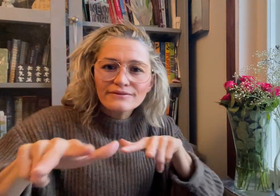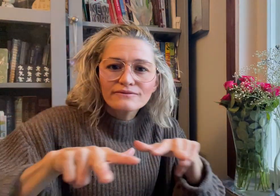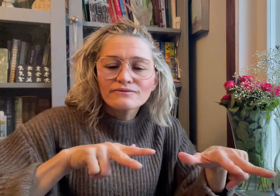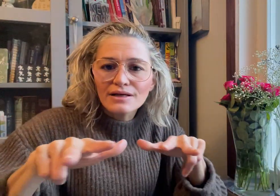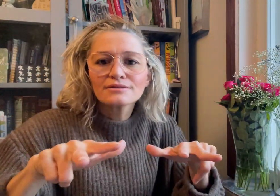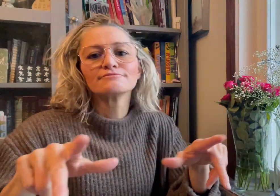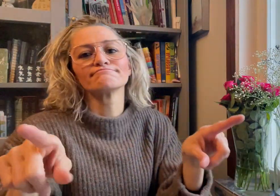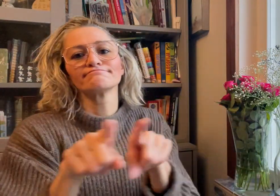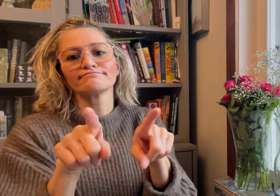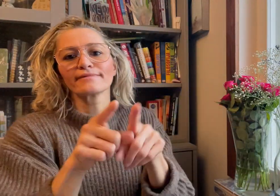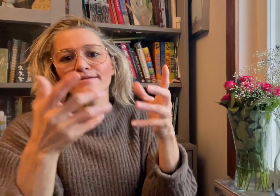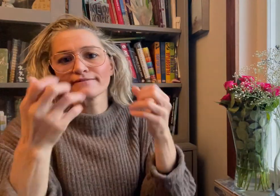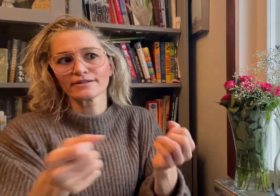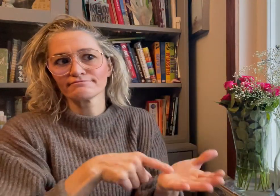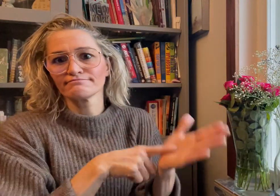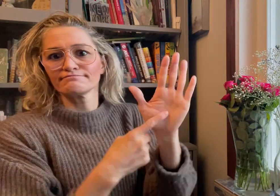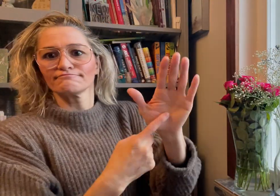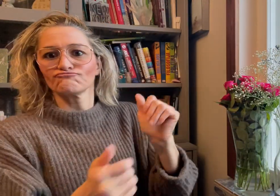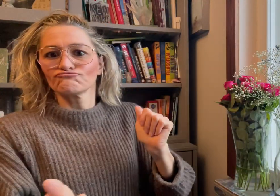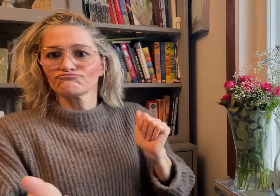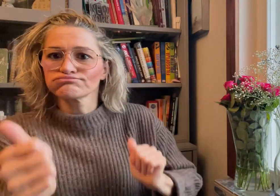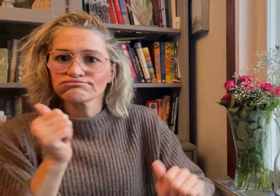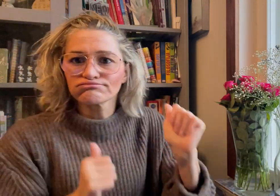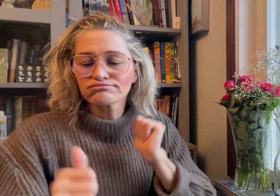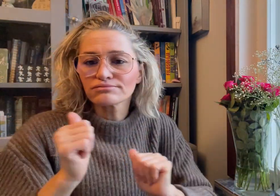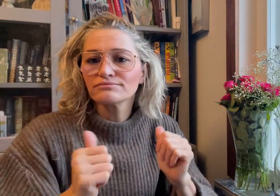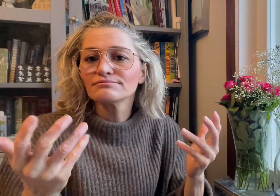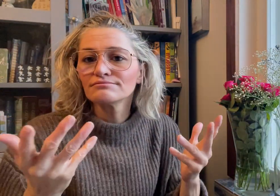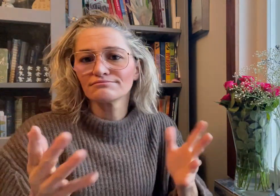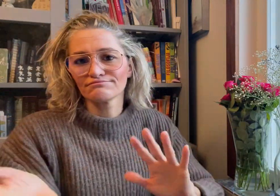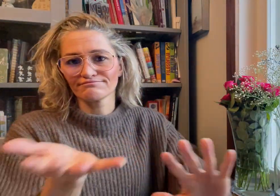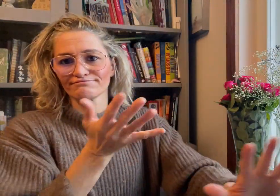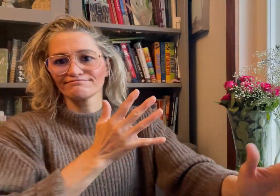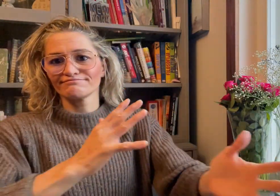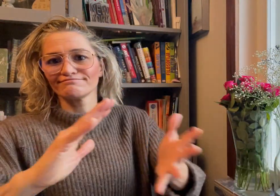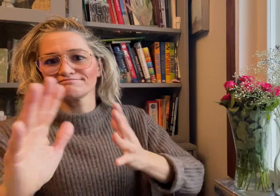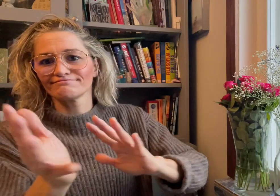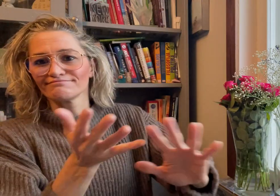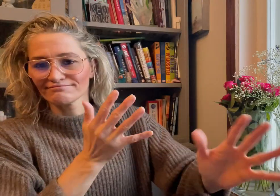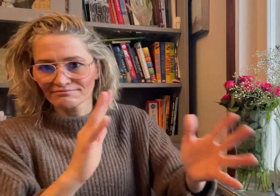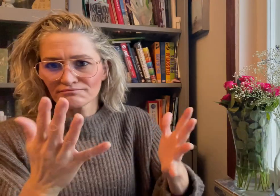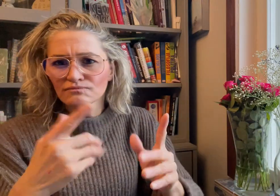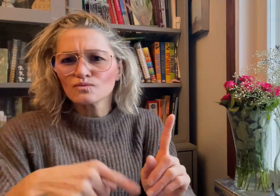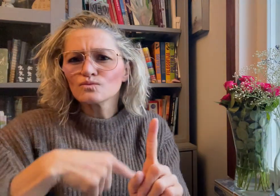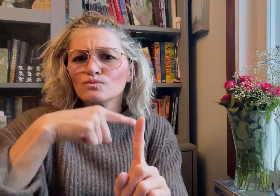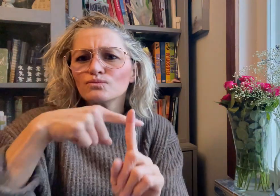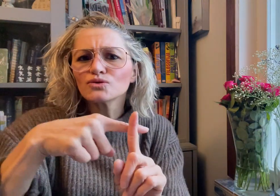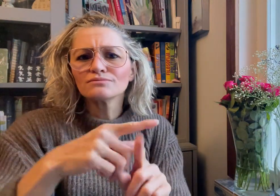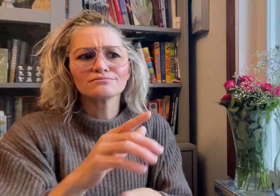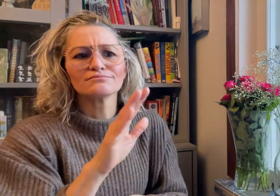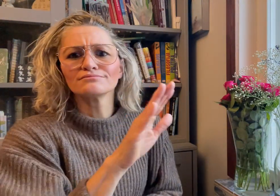performances in sign language and the history of the Deaf